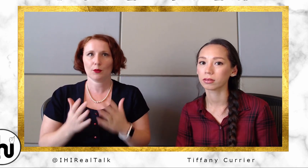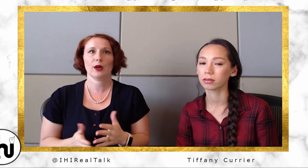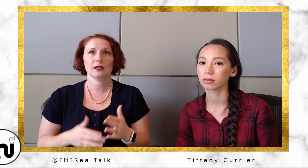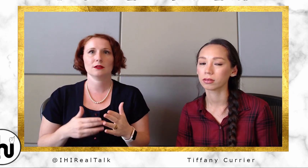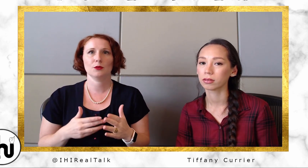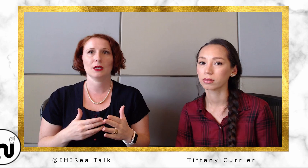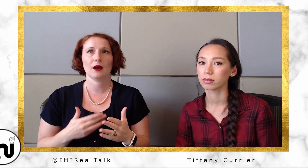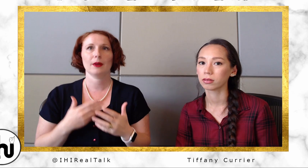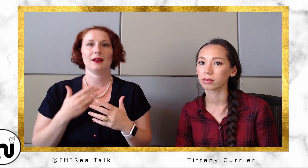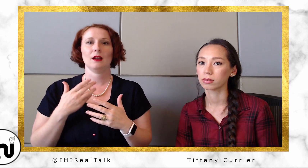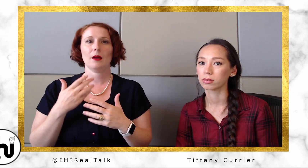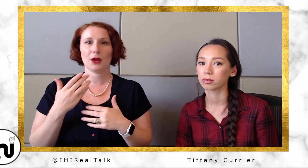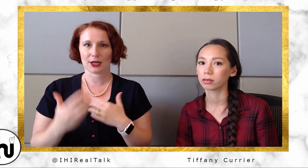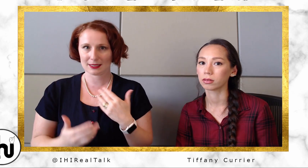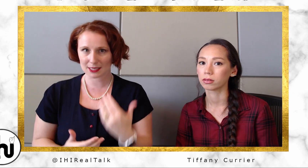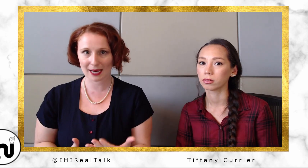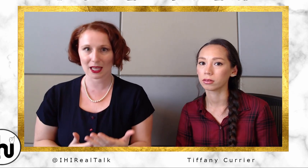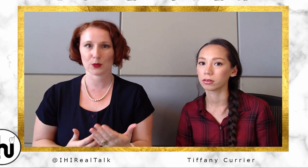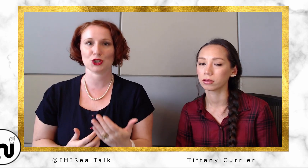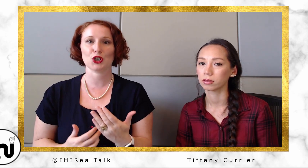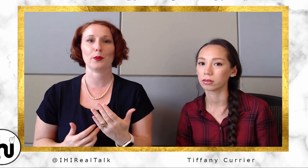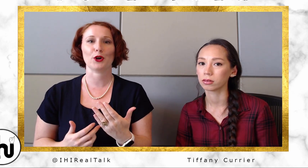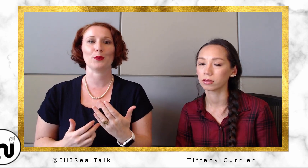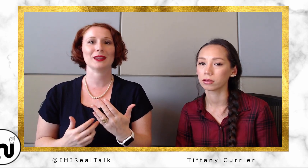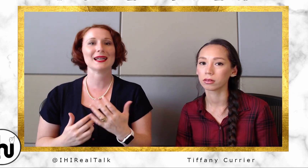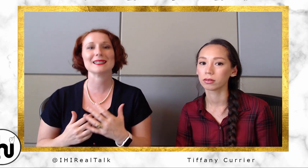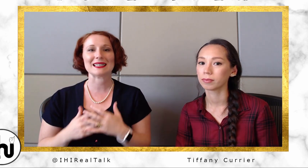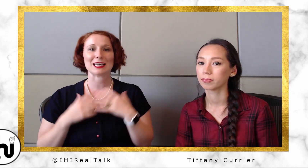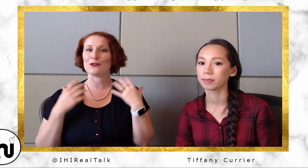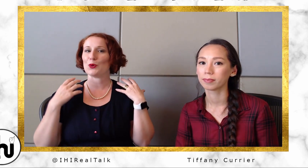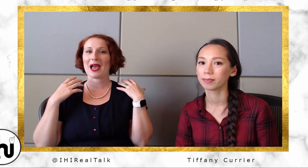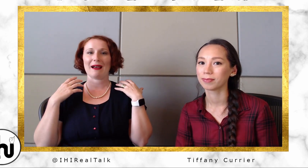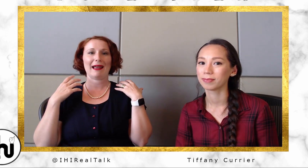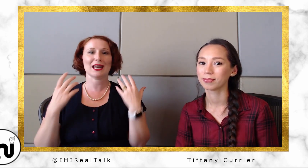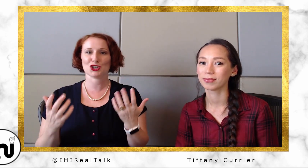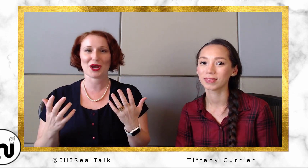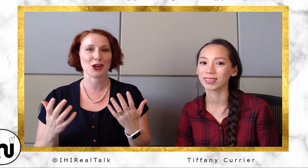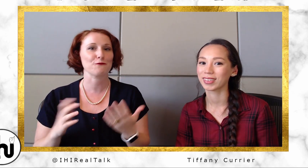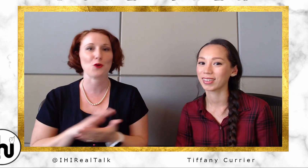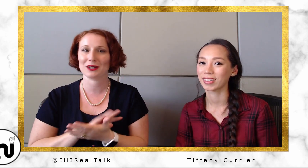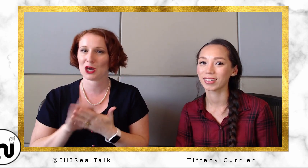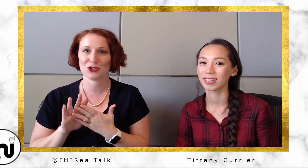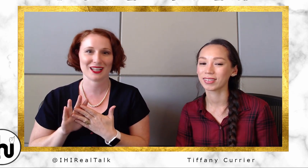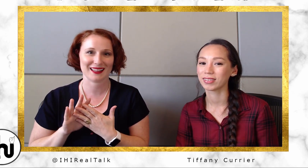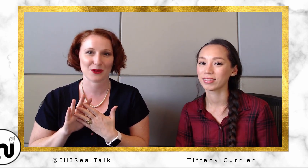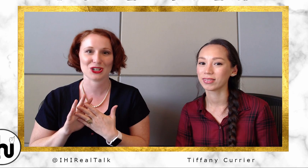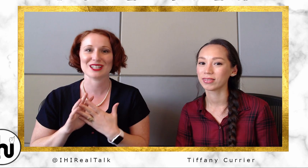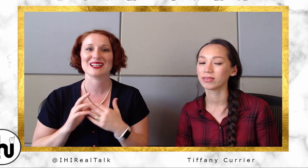to become an American Sign Language interpreter." But that doesn't give you any training on foreign language sign languages,